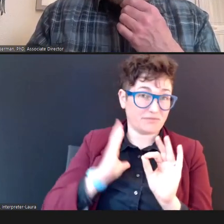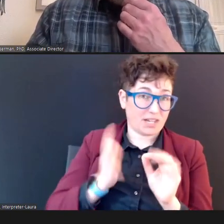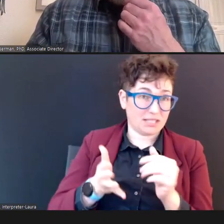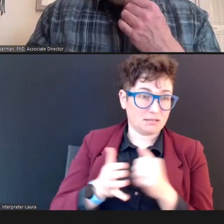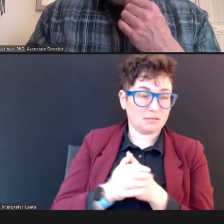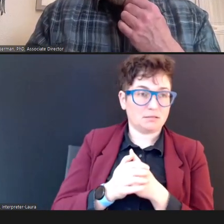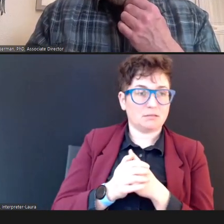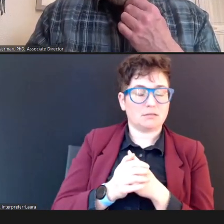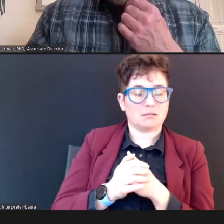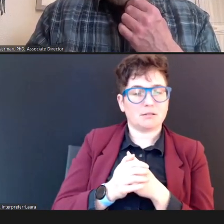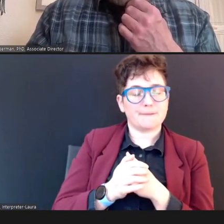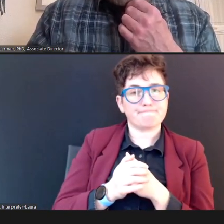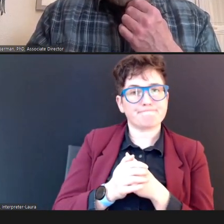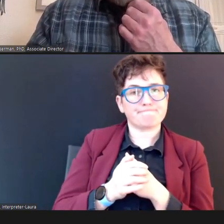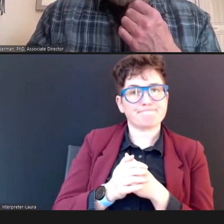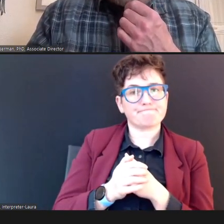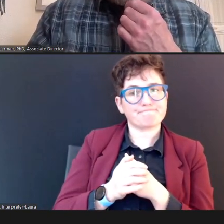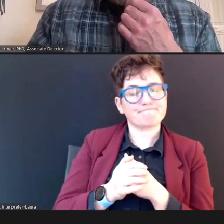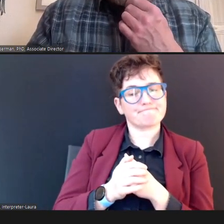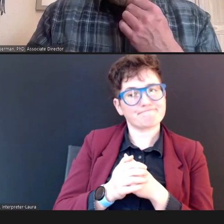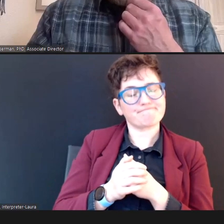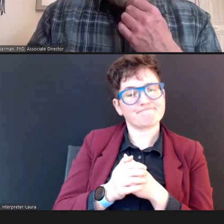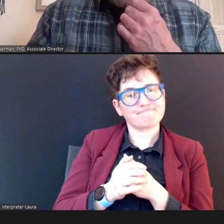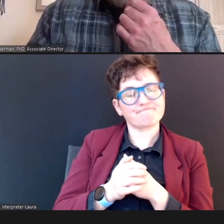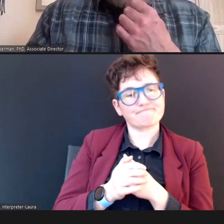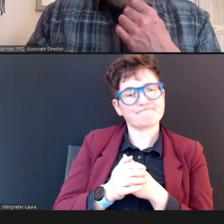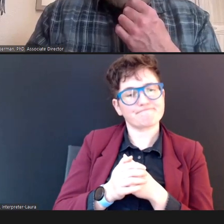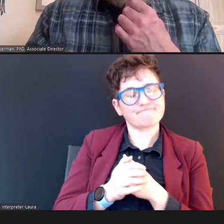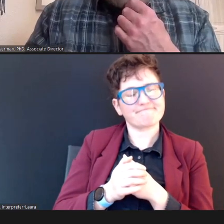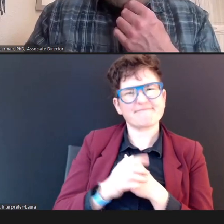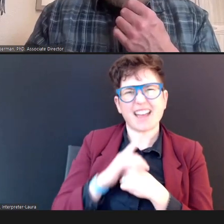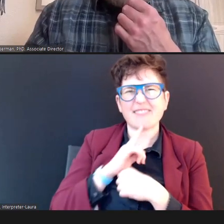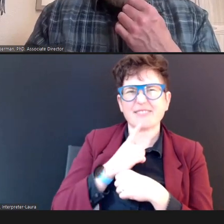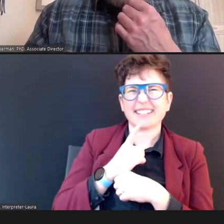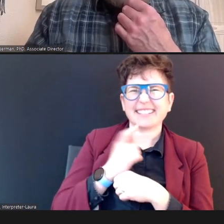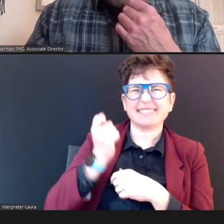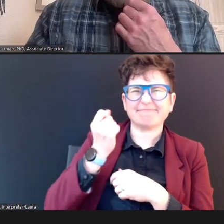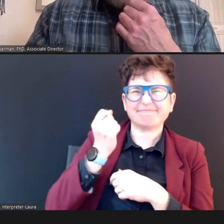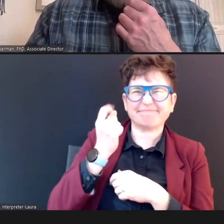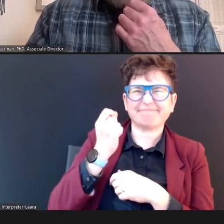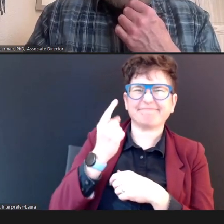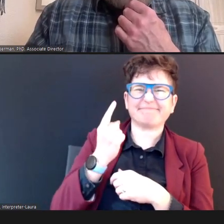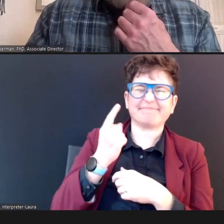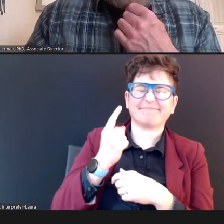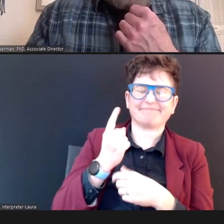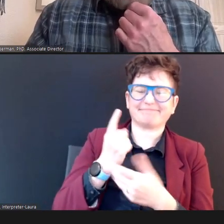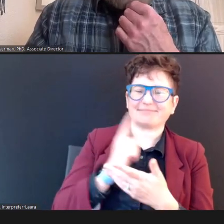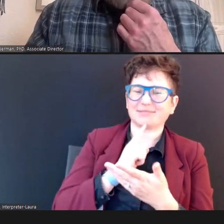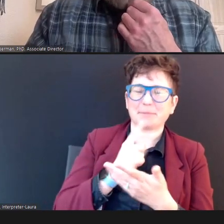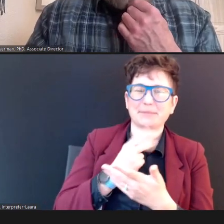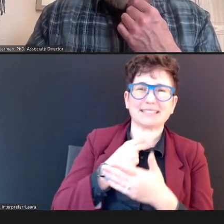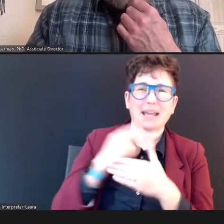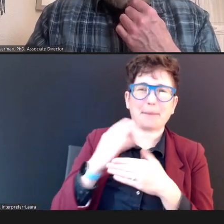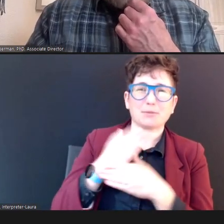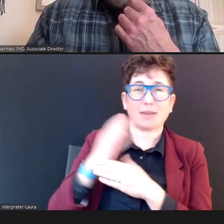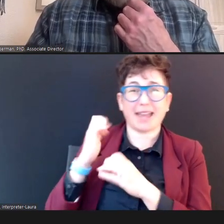I can really.... Empathize with being stuck between being education versus medical with as you say, how to support parents, and going further without